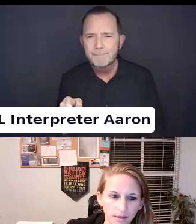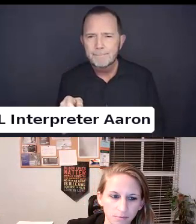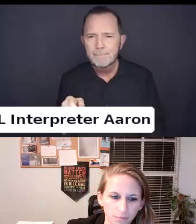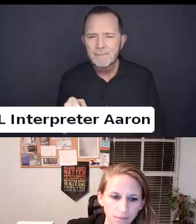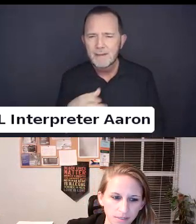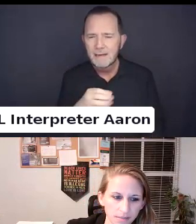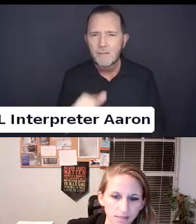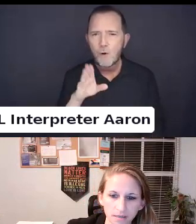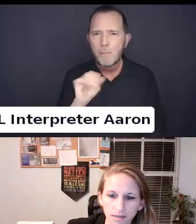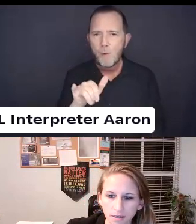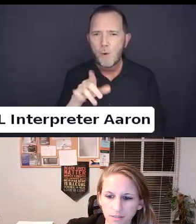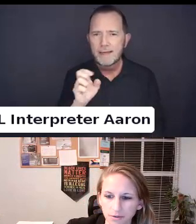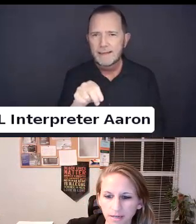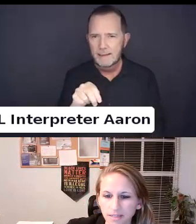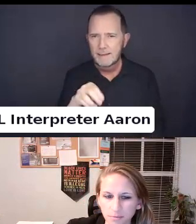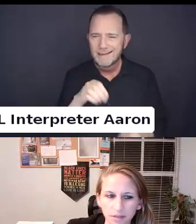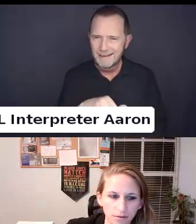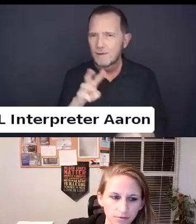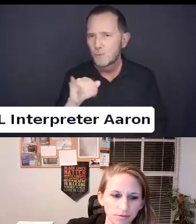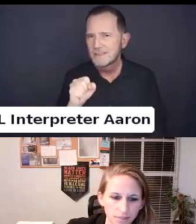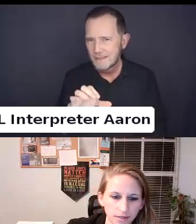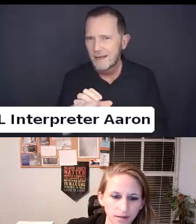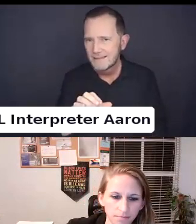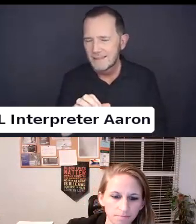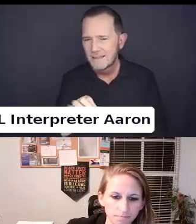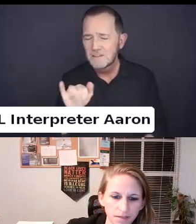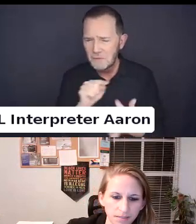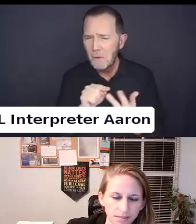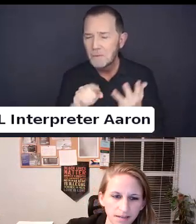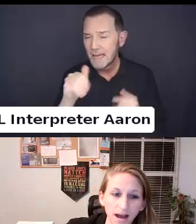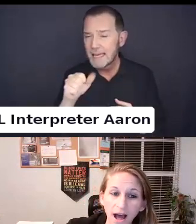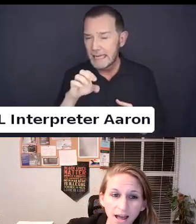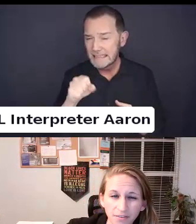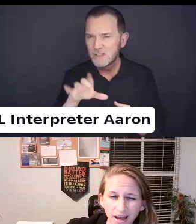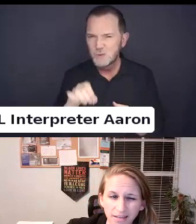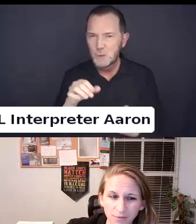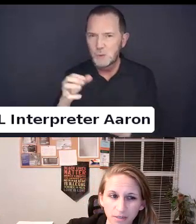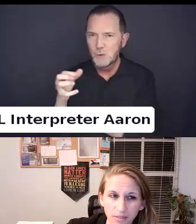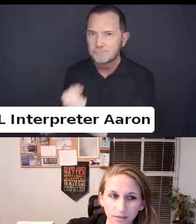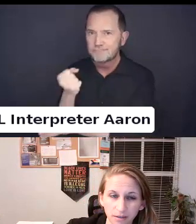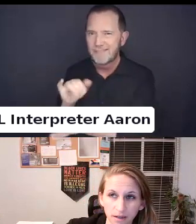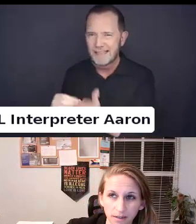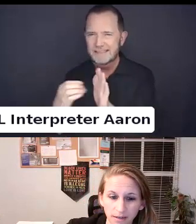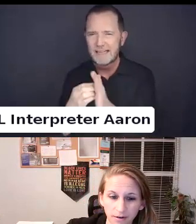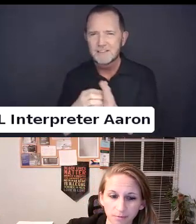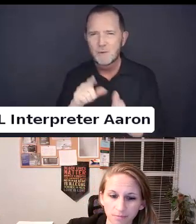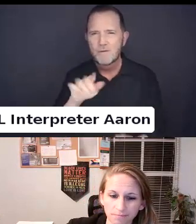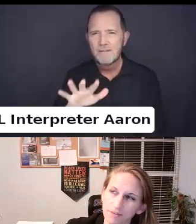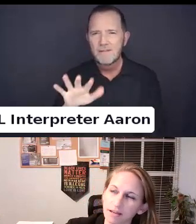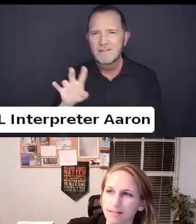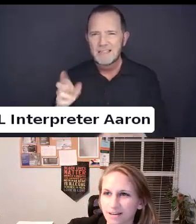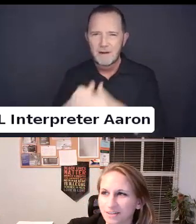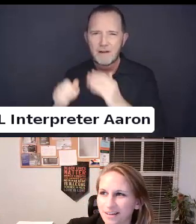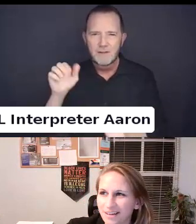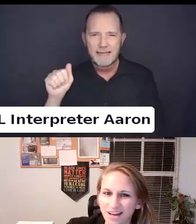I have not had as much luck I guess not luck.